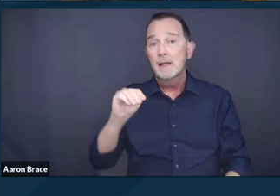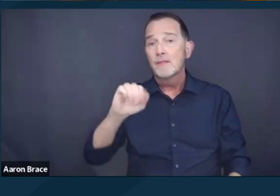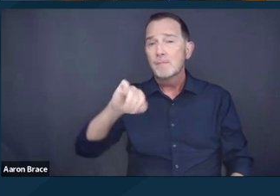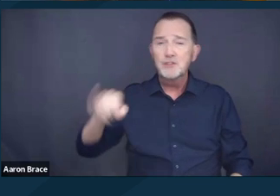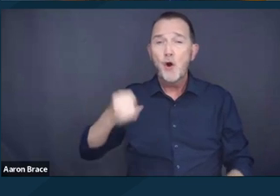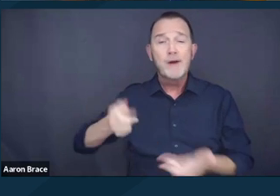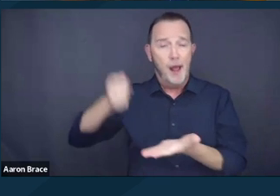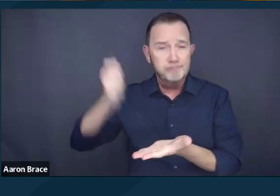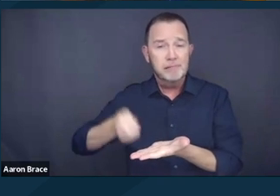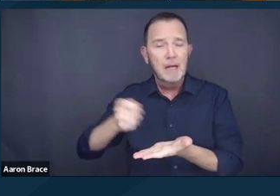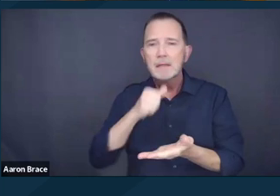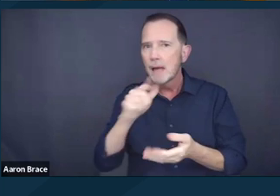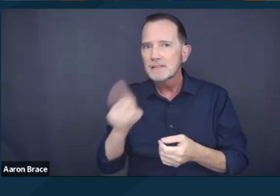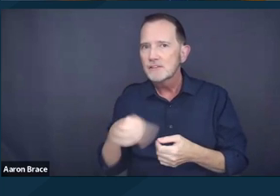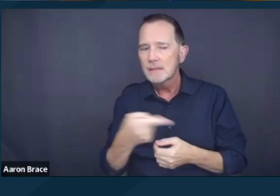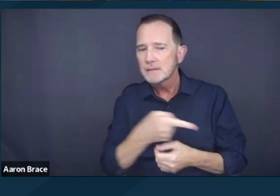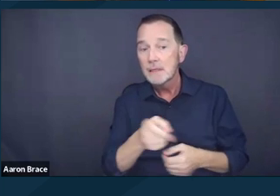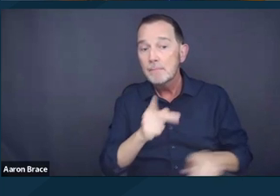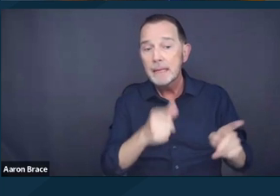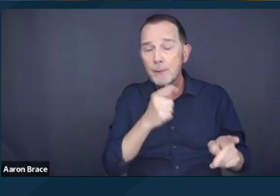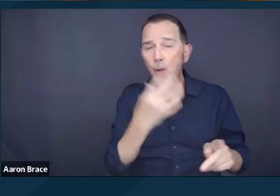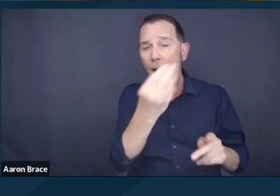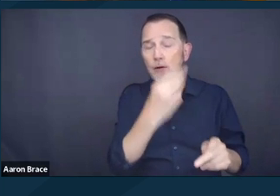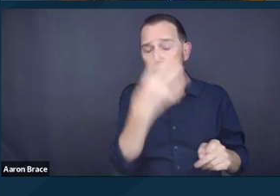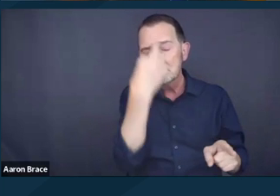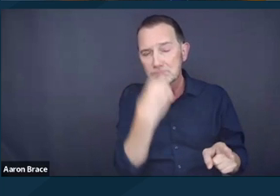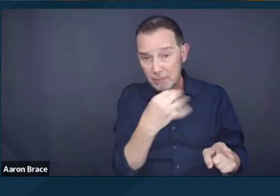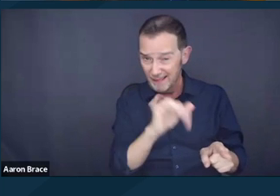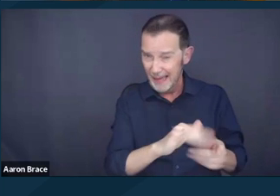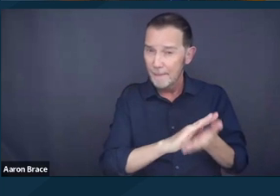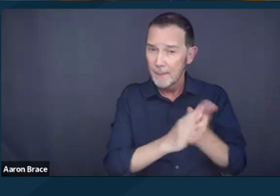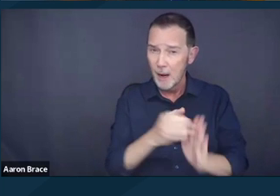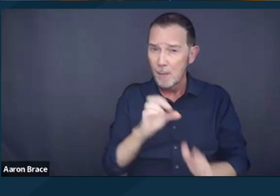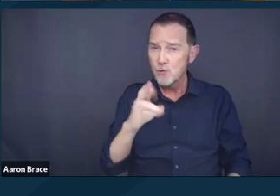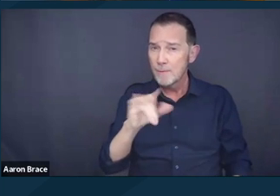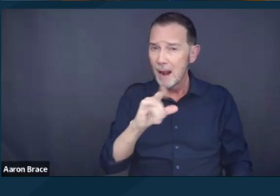the conduct of sleeping in public, but by extension of that, criminalized the mental, physical,